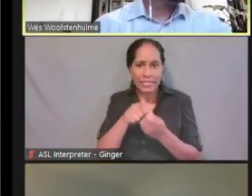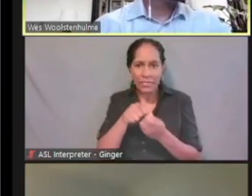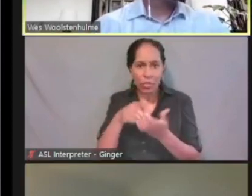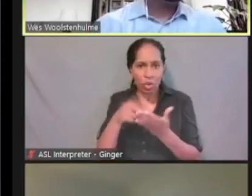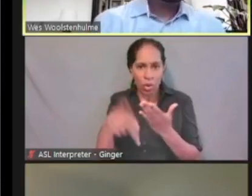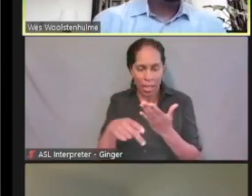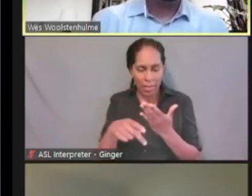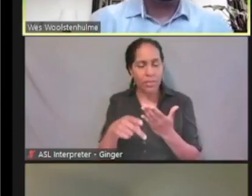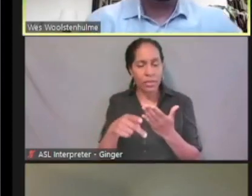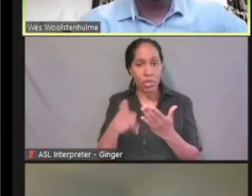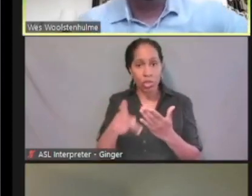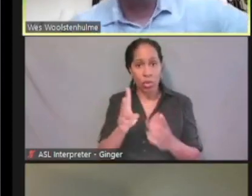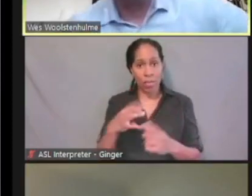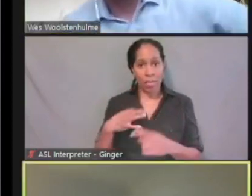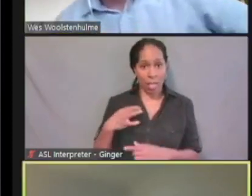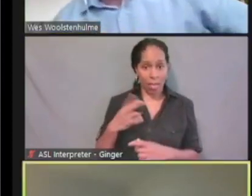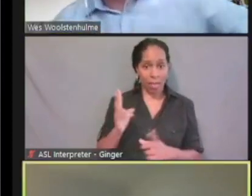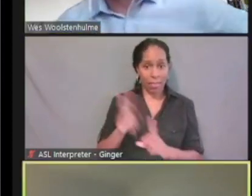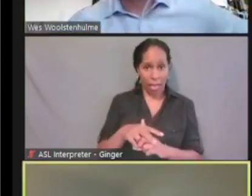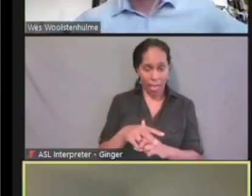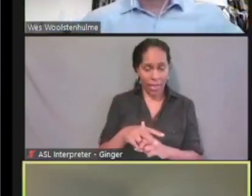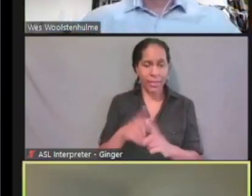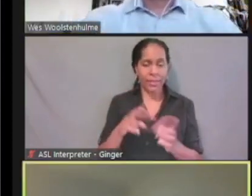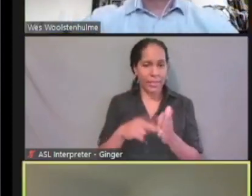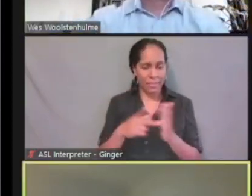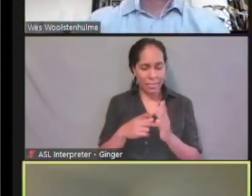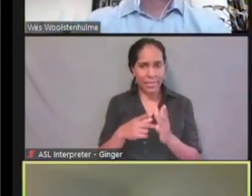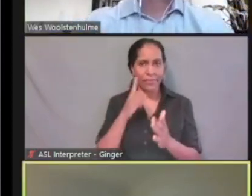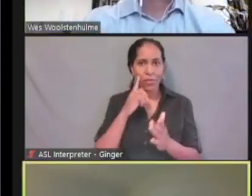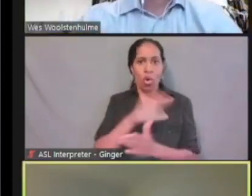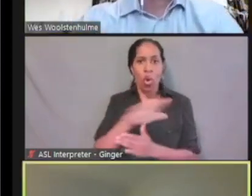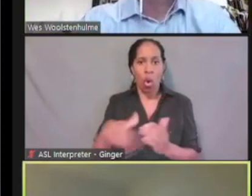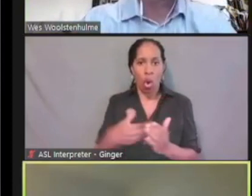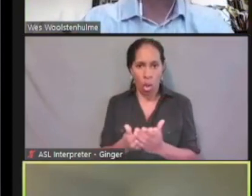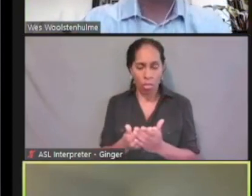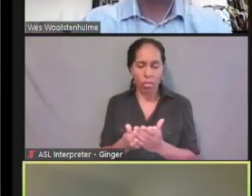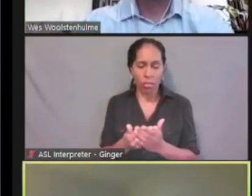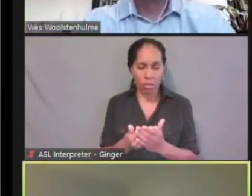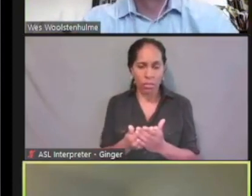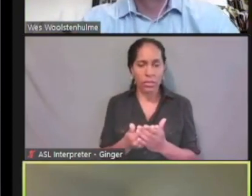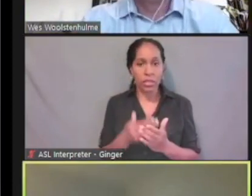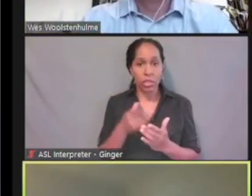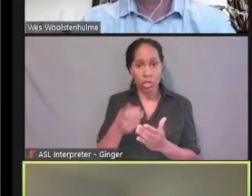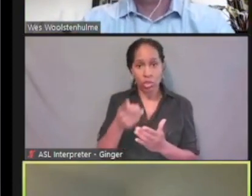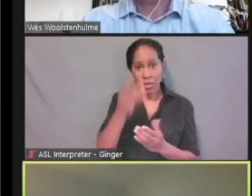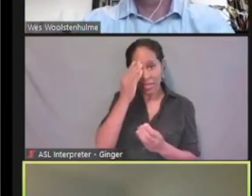All the information that you provide is taken and evaluated to determine which program is best for you.